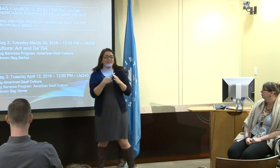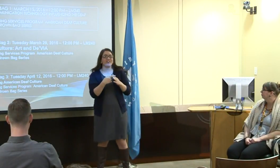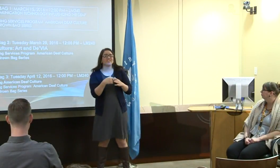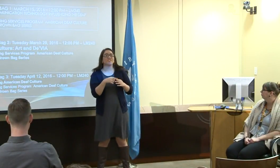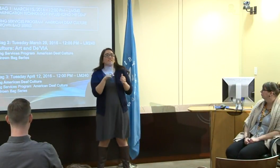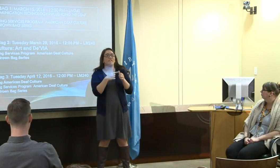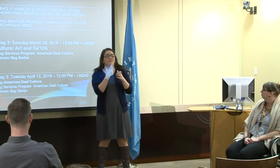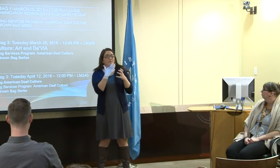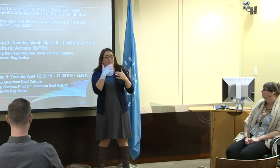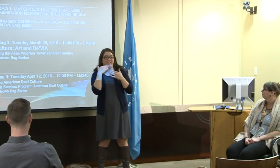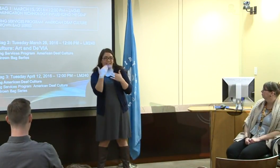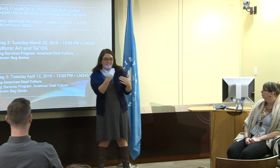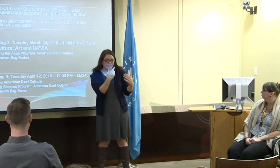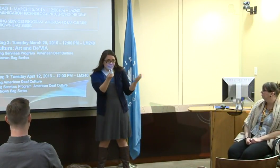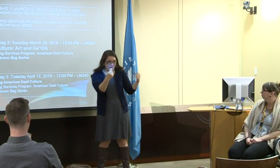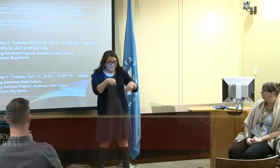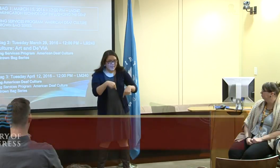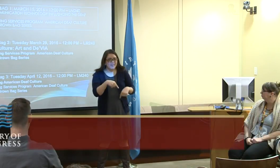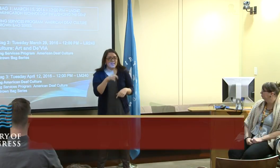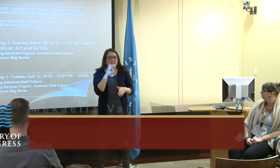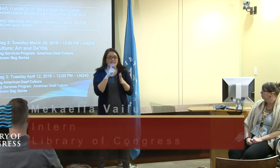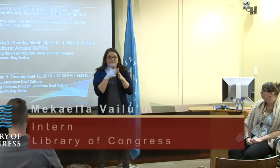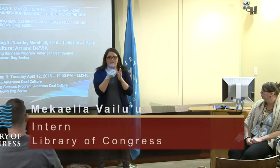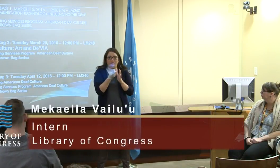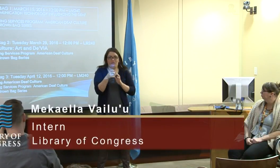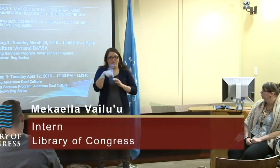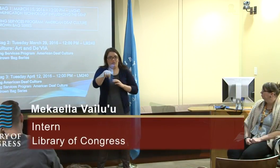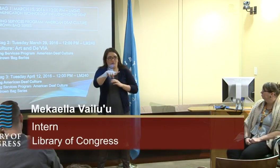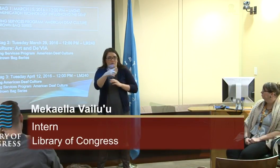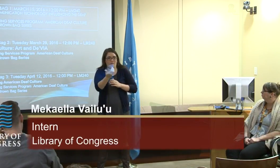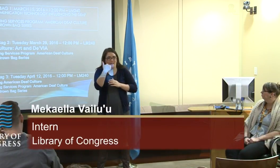Hello, everyone. I want to thank everybody for coming.